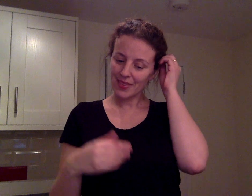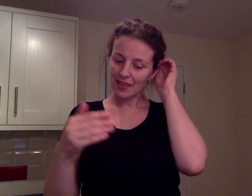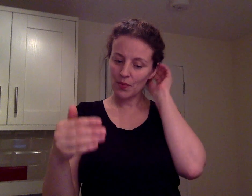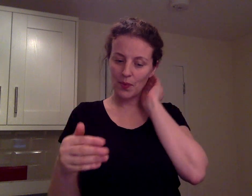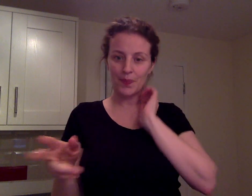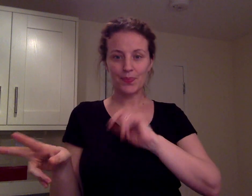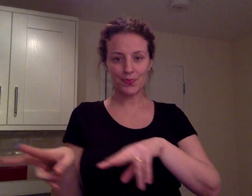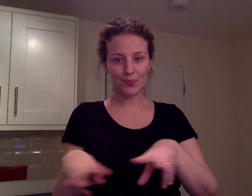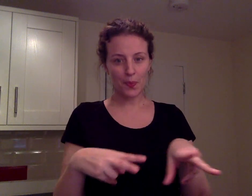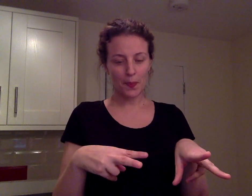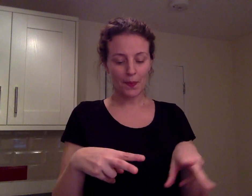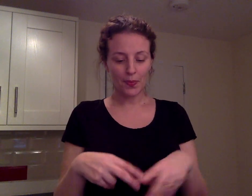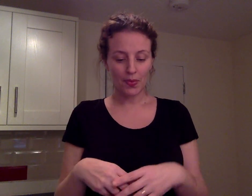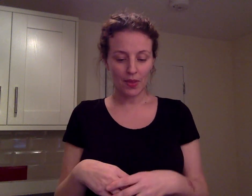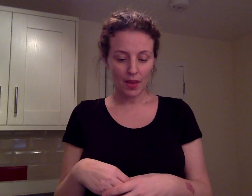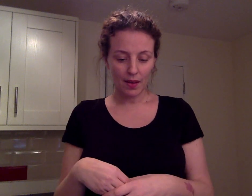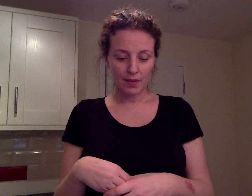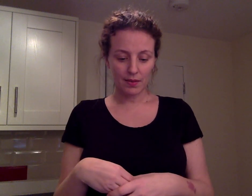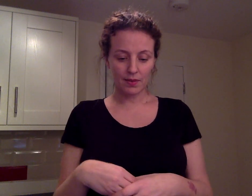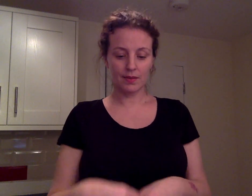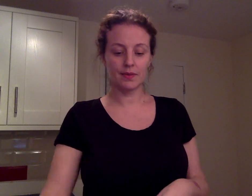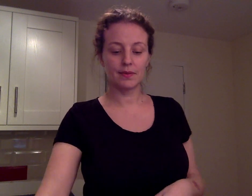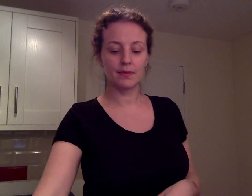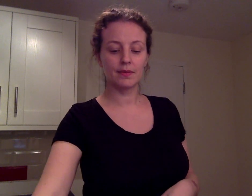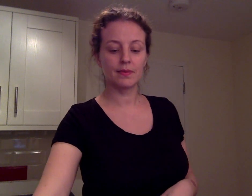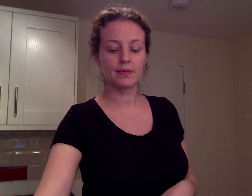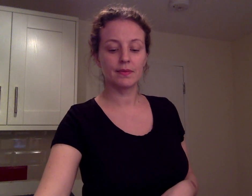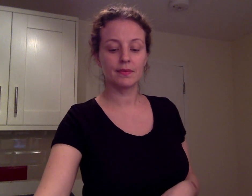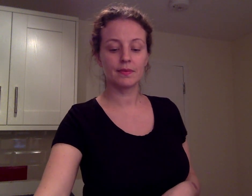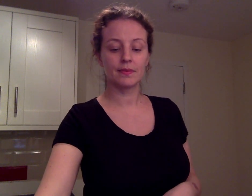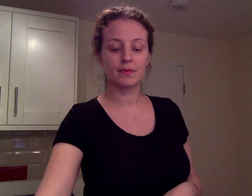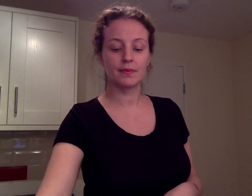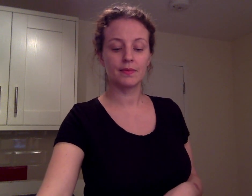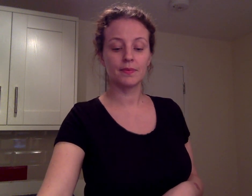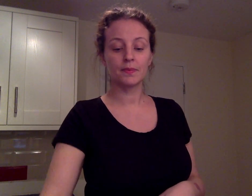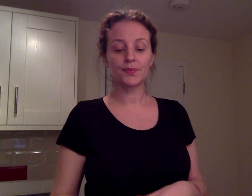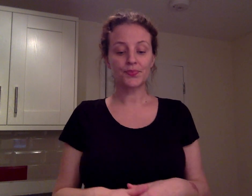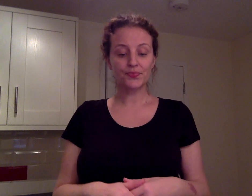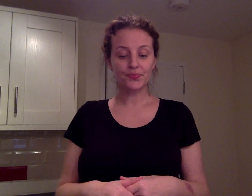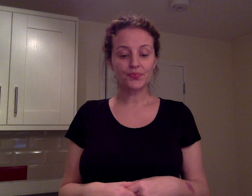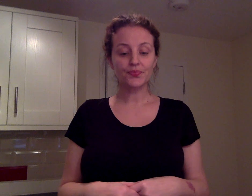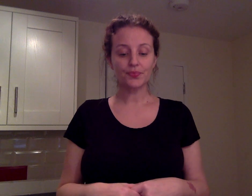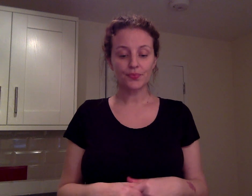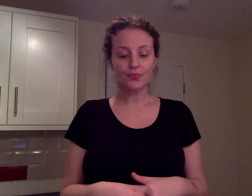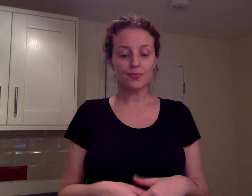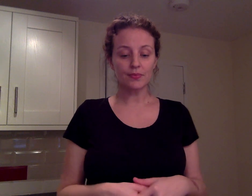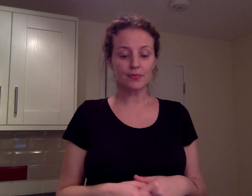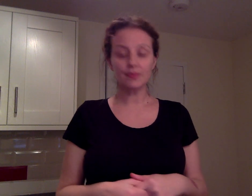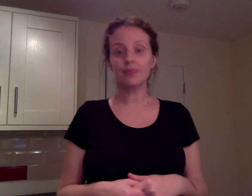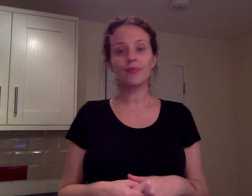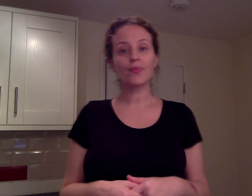Do you like badminton?